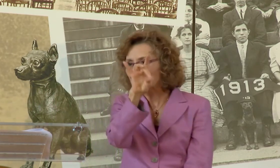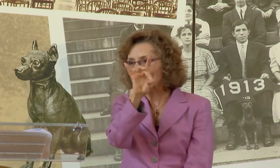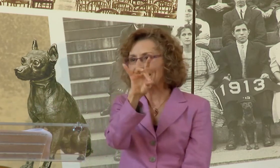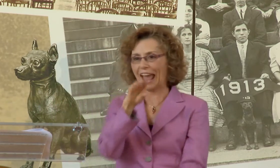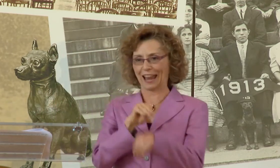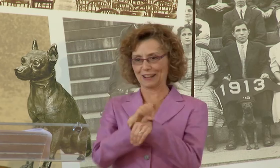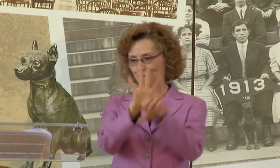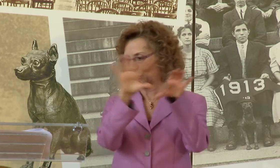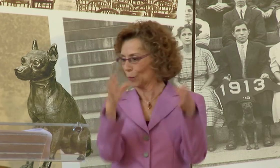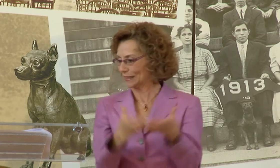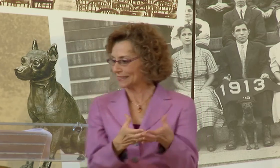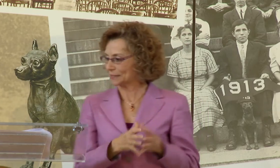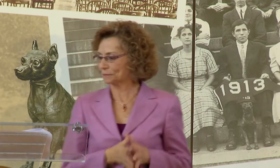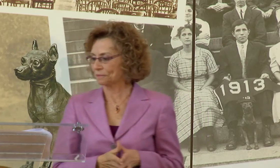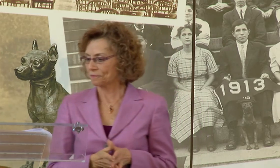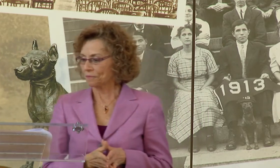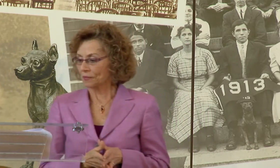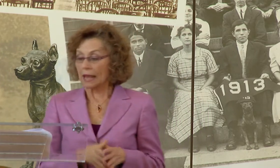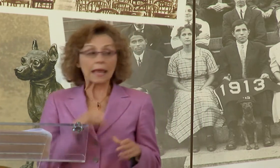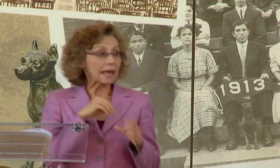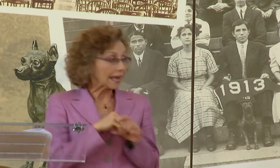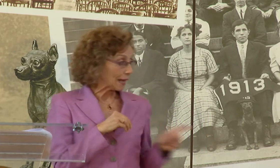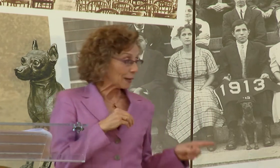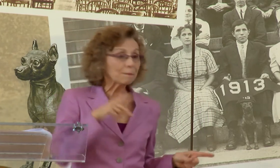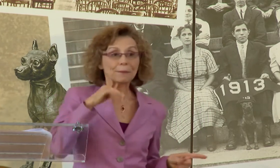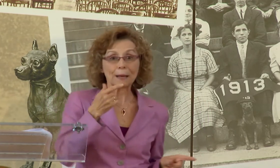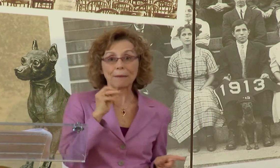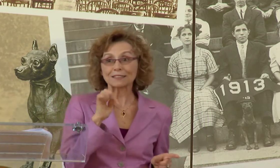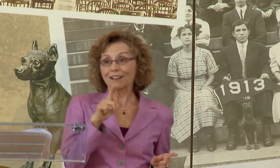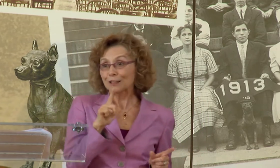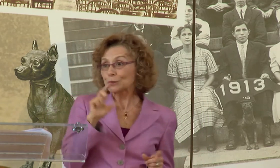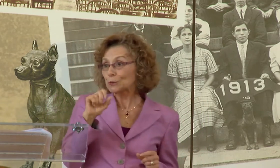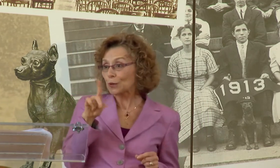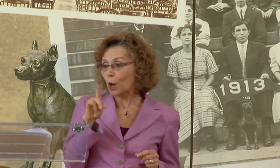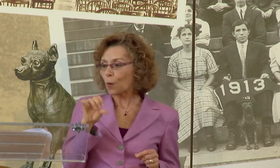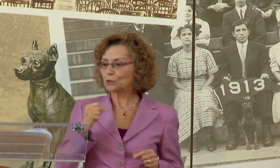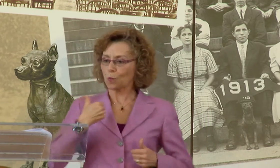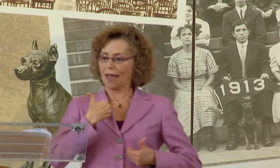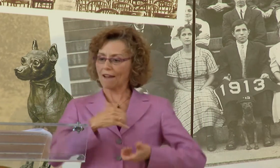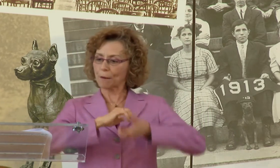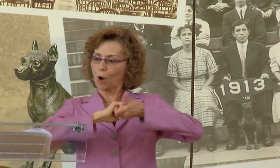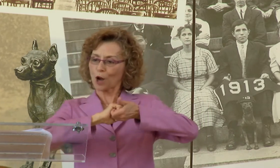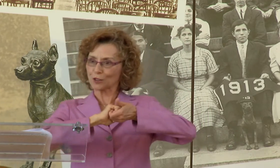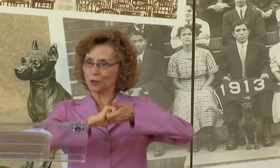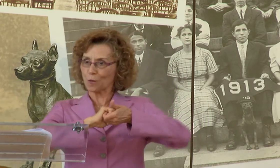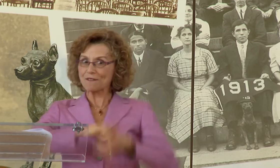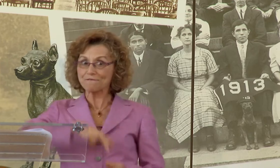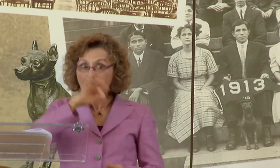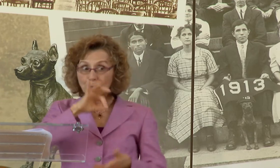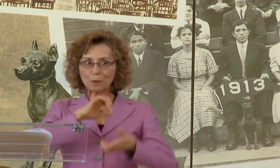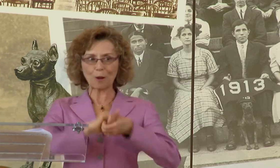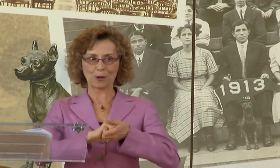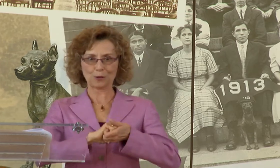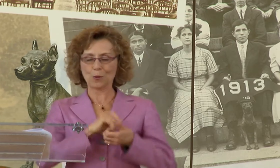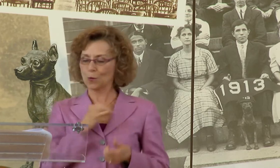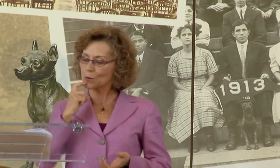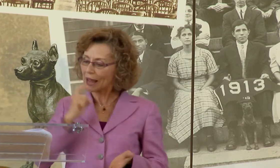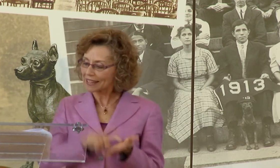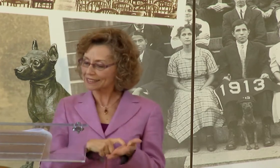CONNECTION, DISCOVERY AND INFLUENCE. WITH PIGMENTAL STUDIOS, WE HAVE A PARTNERSHIP.